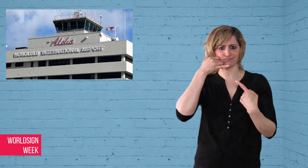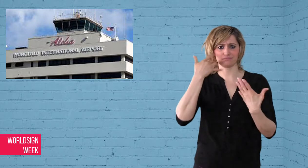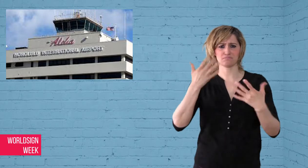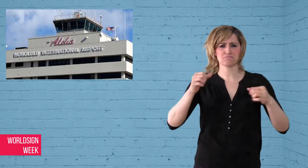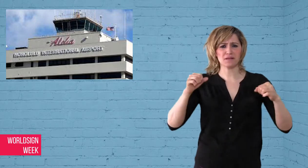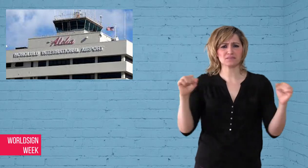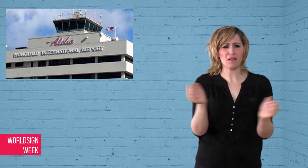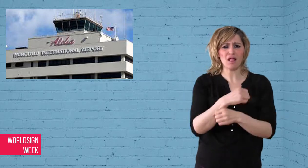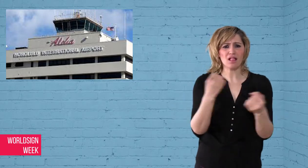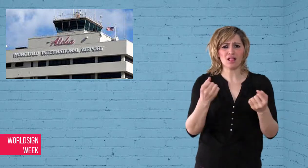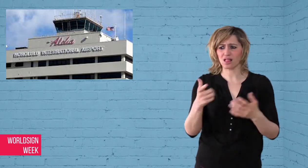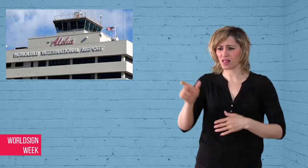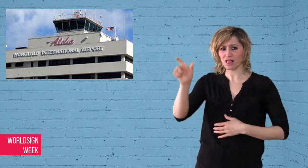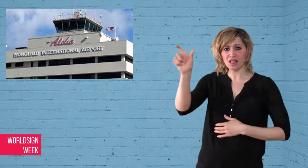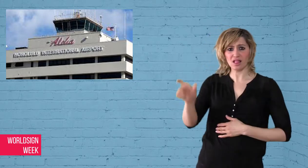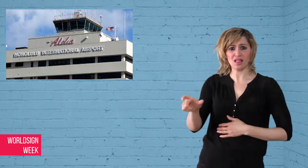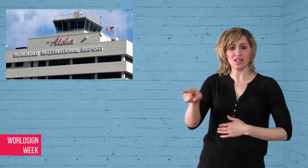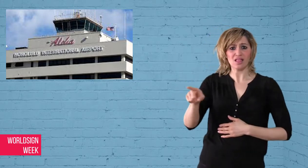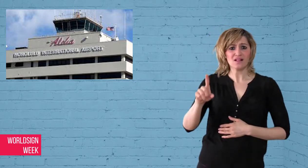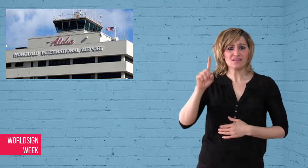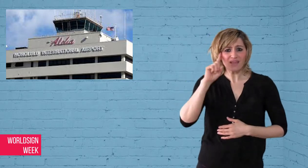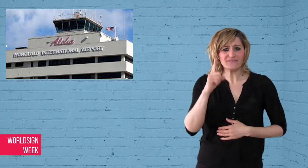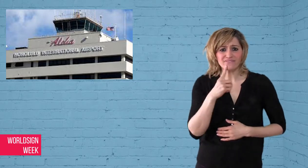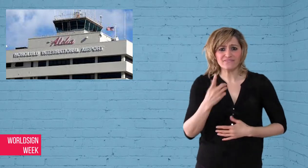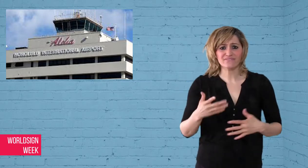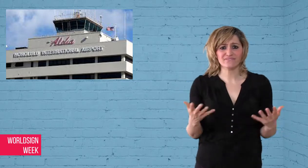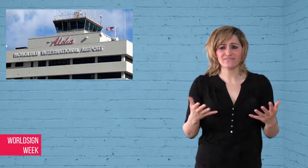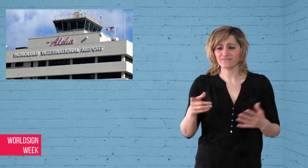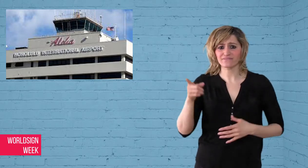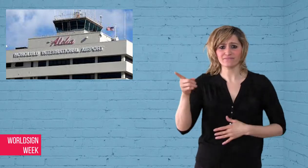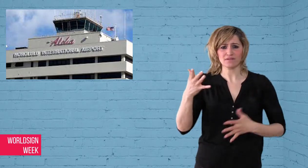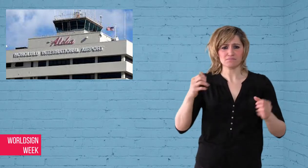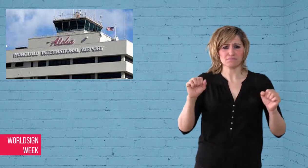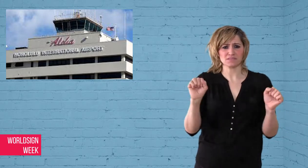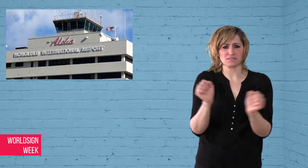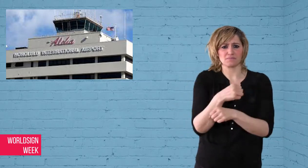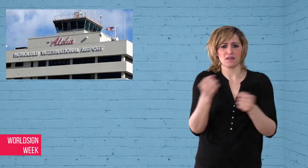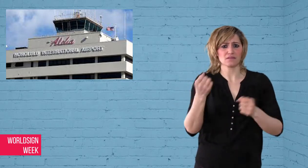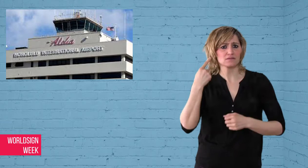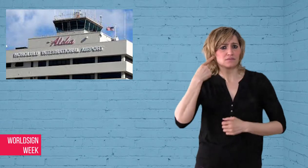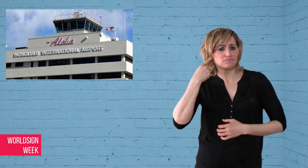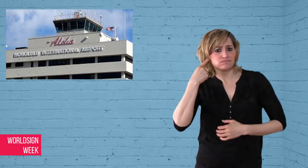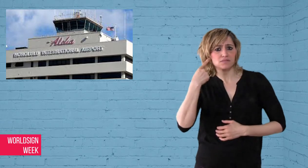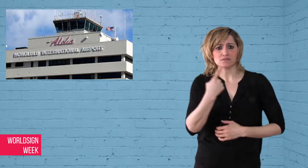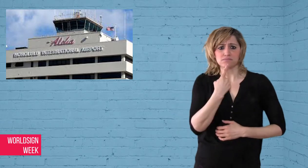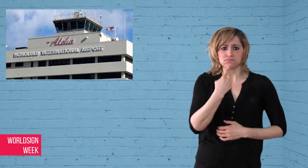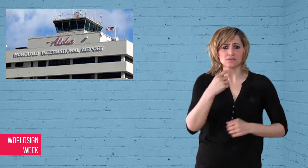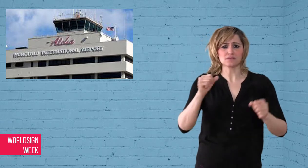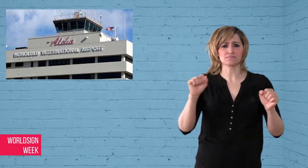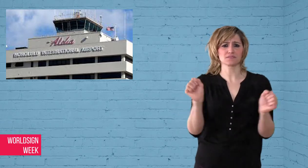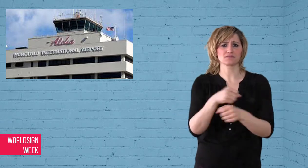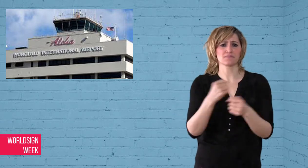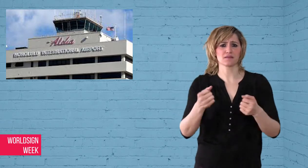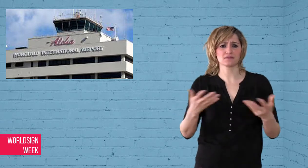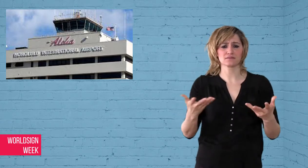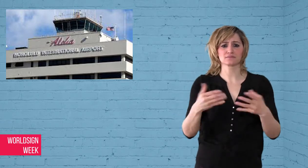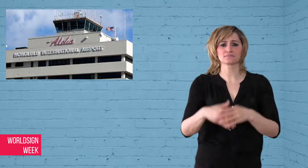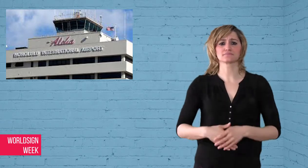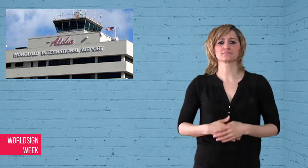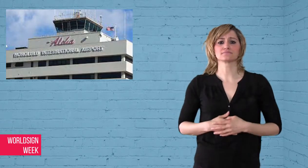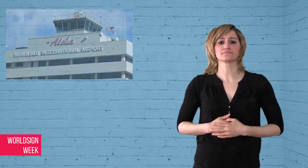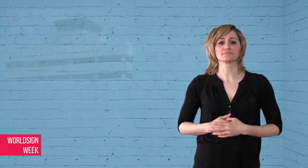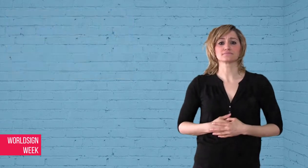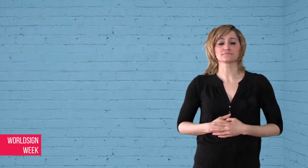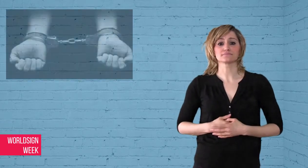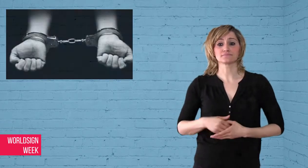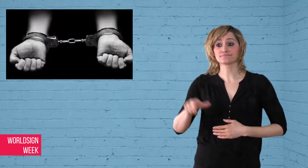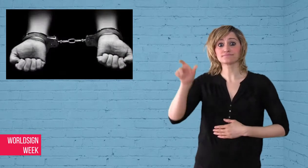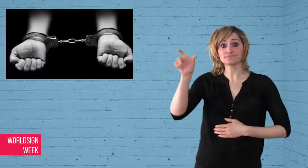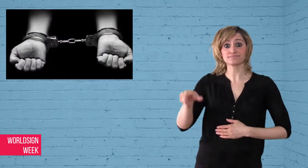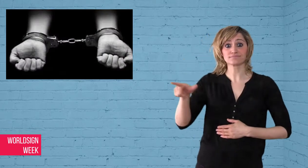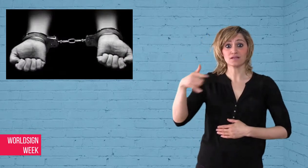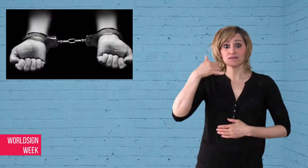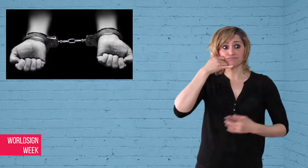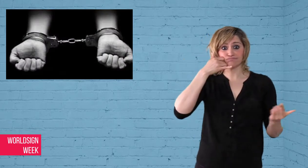not possible for a person who could not